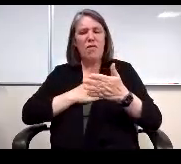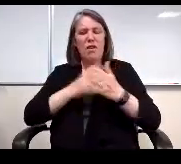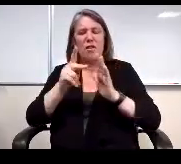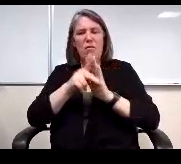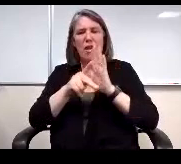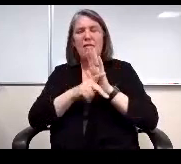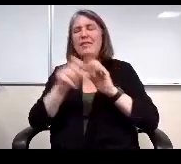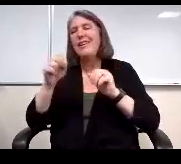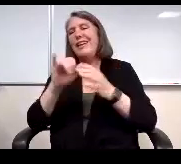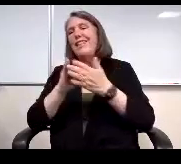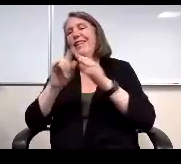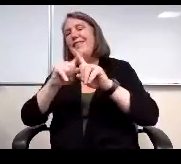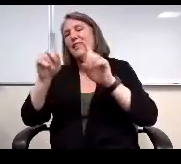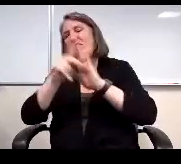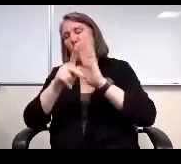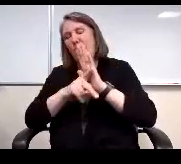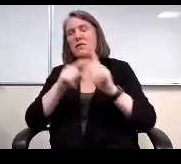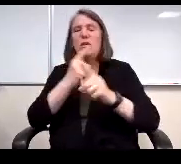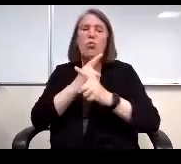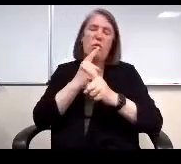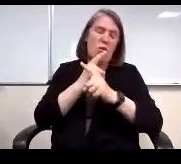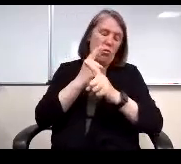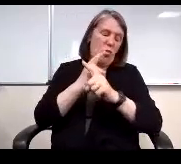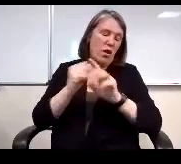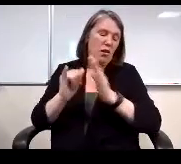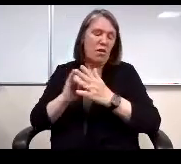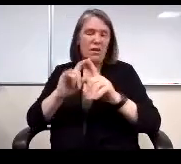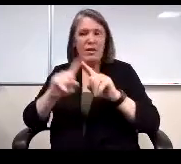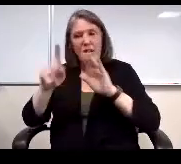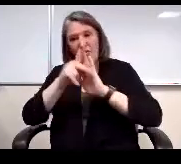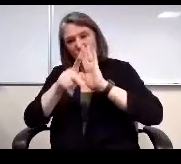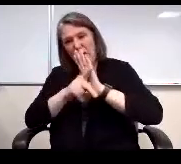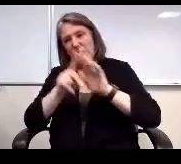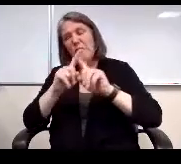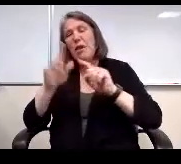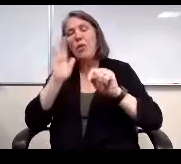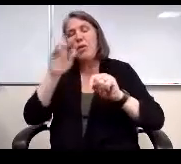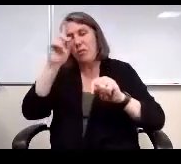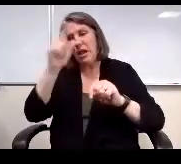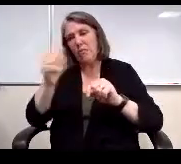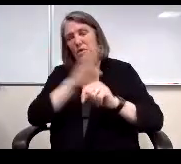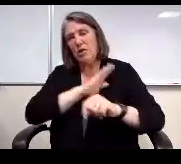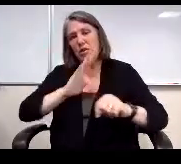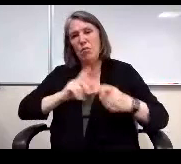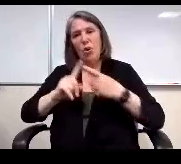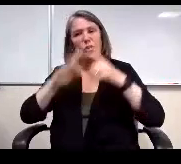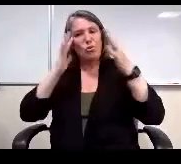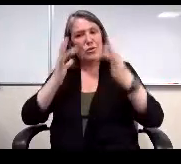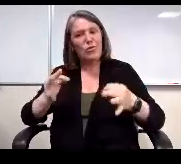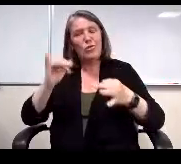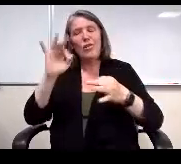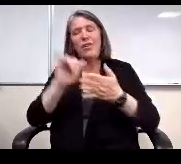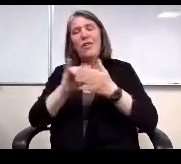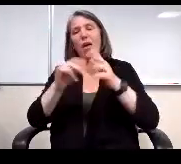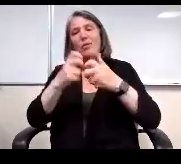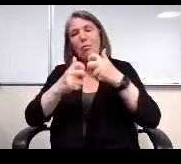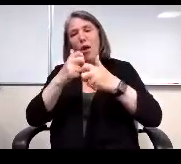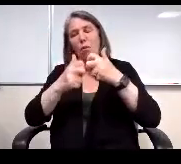yeah, yeah, it's a different policy, different policy, so it would be up to the board to discern if that was problematic